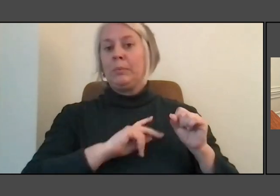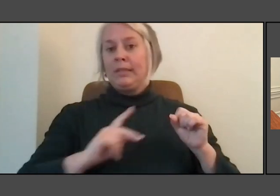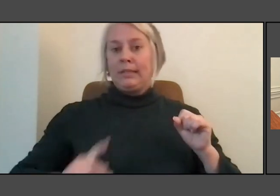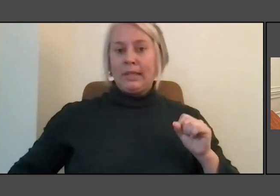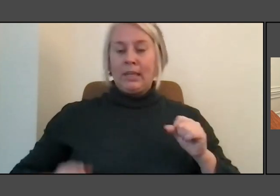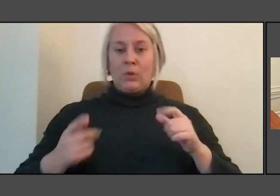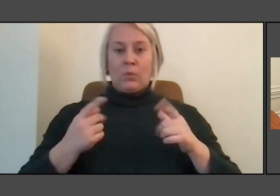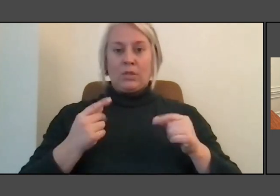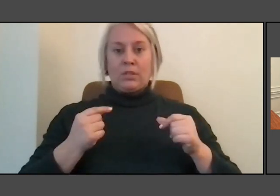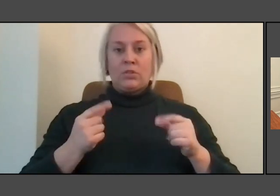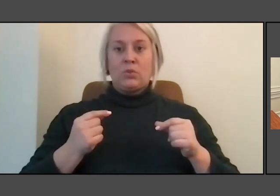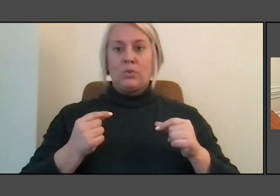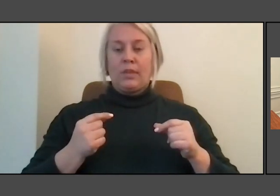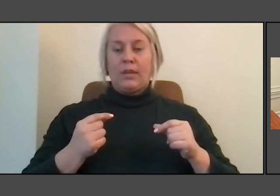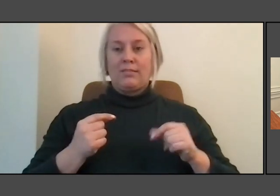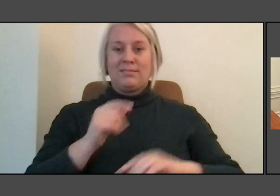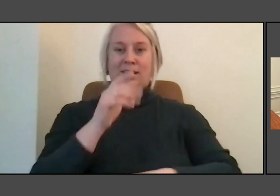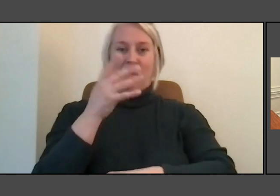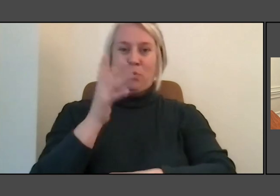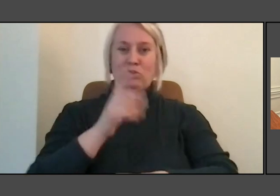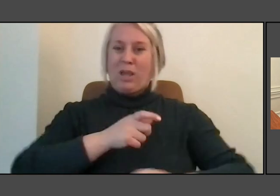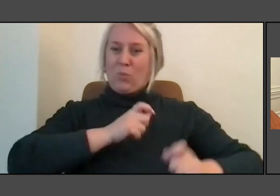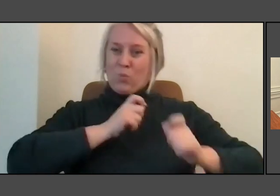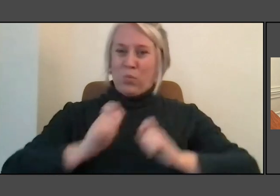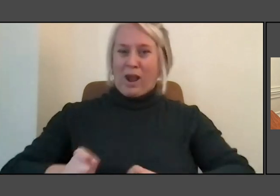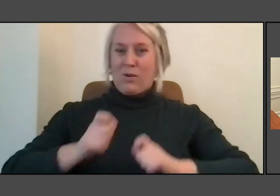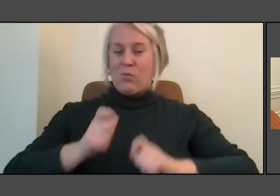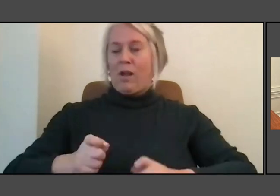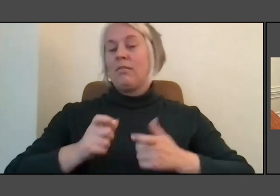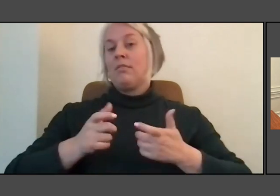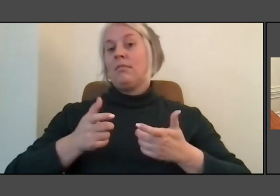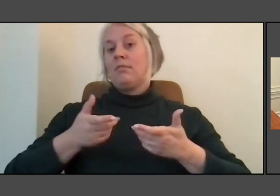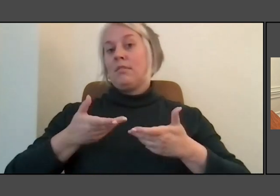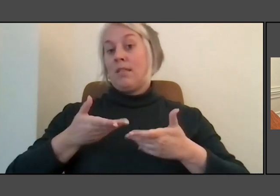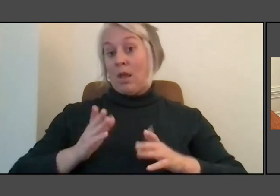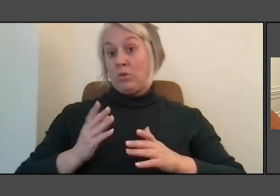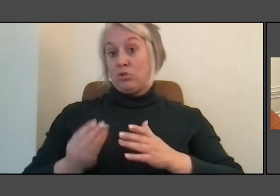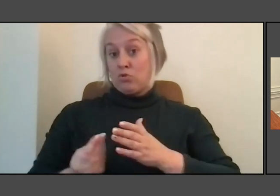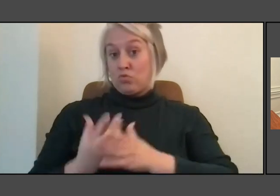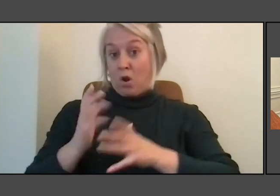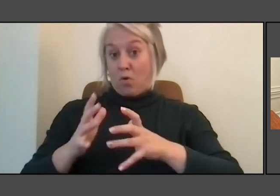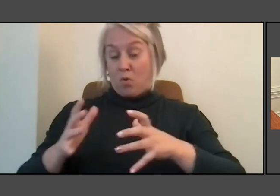then with people in it it is it definitely gets it's mone some of my works are left